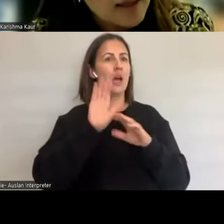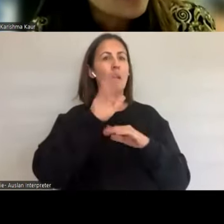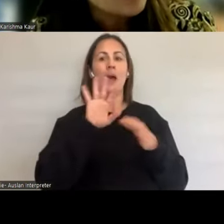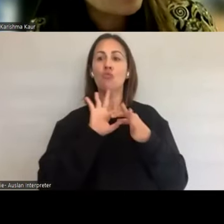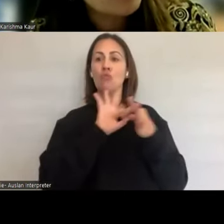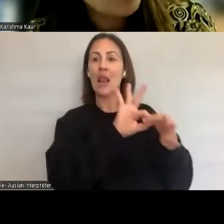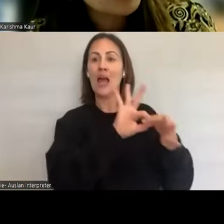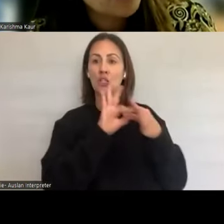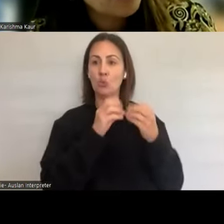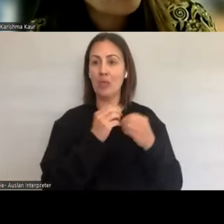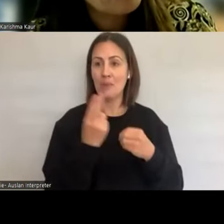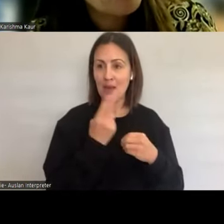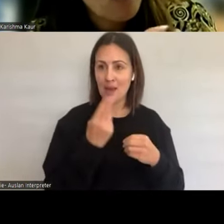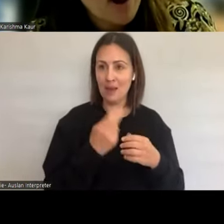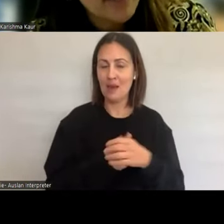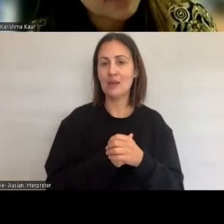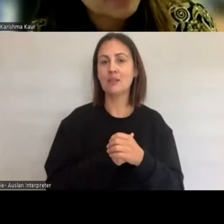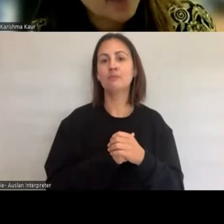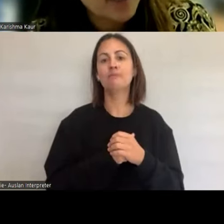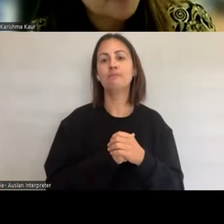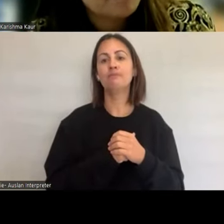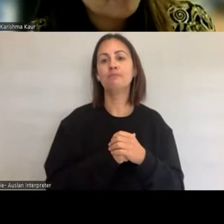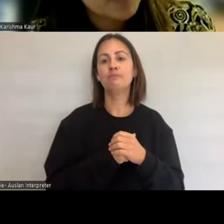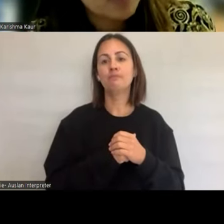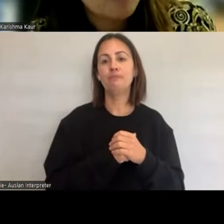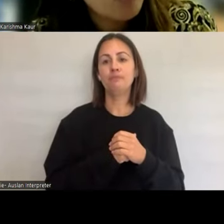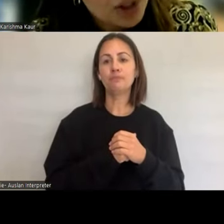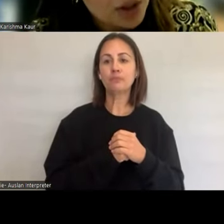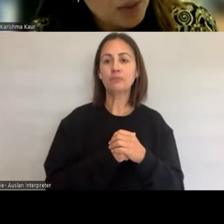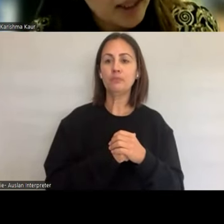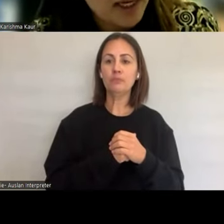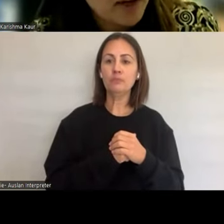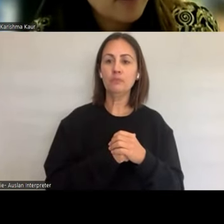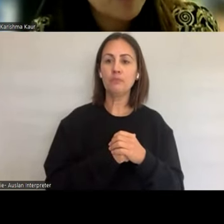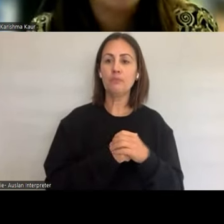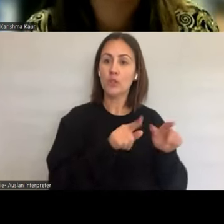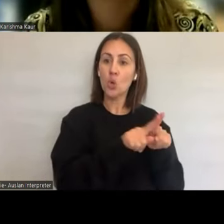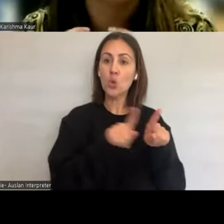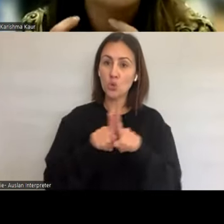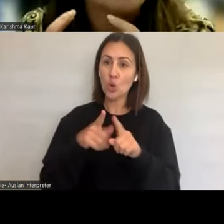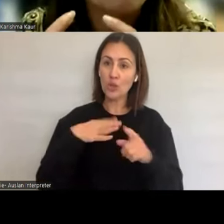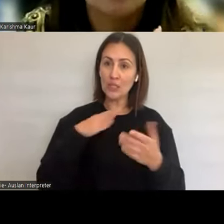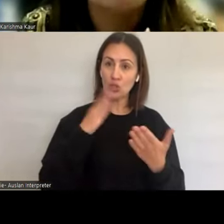They will also provide, you know, emotional well-being for them. I think they'll give them